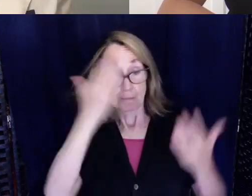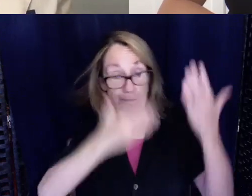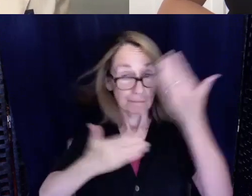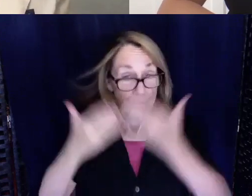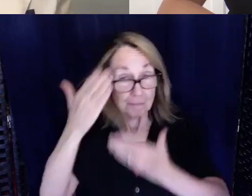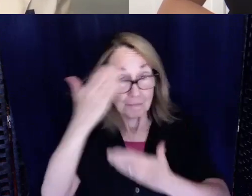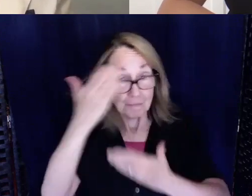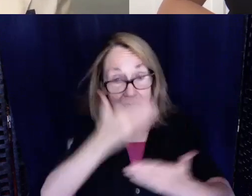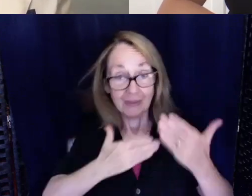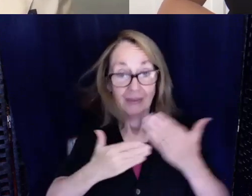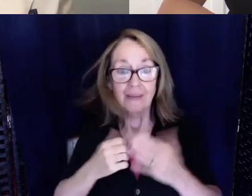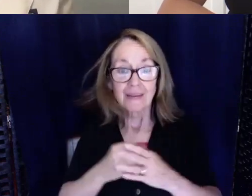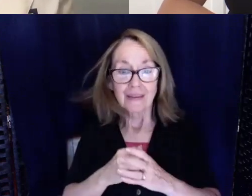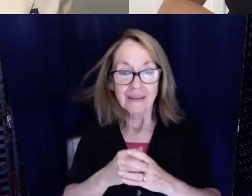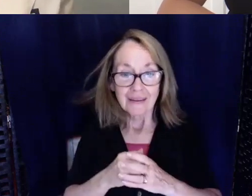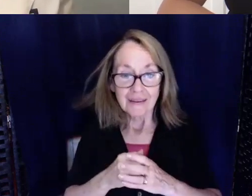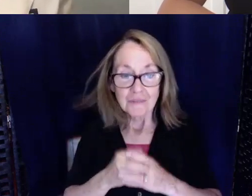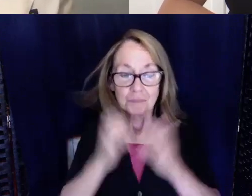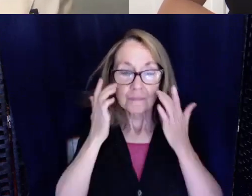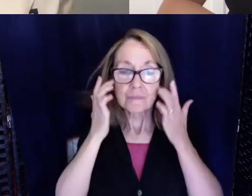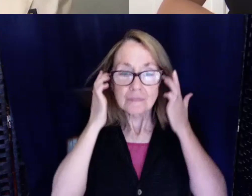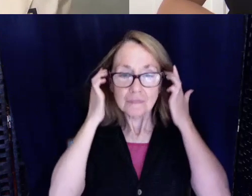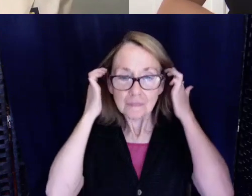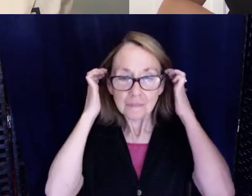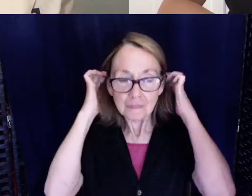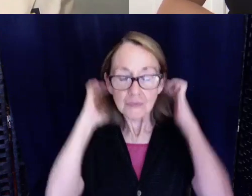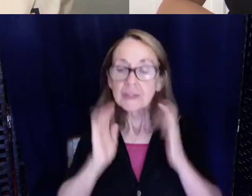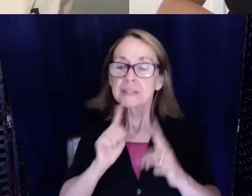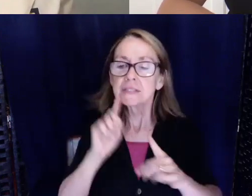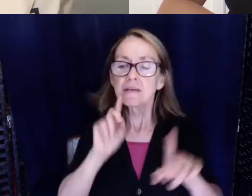always watching the field watching what's going on. I've gone into